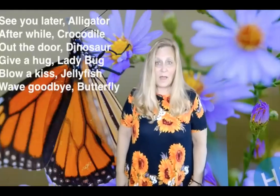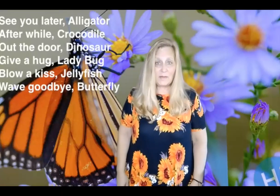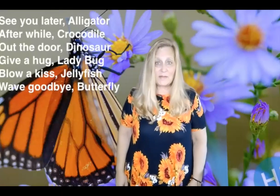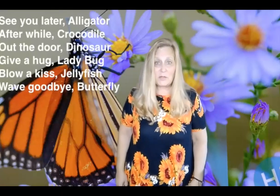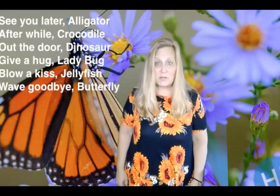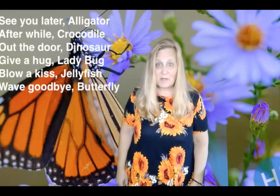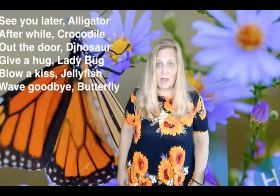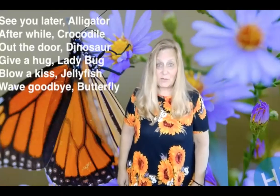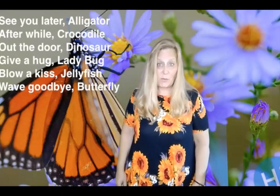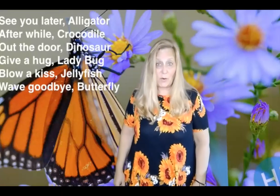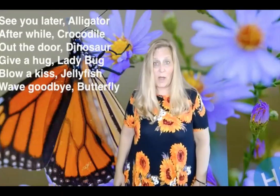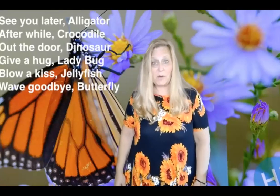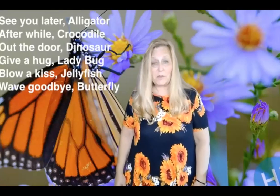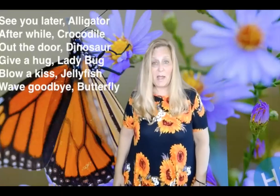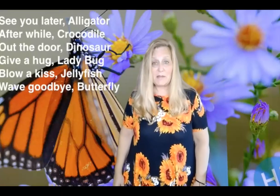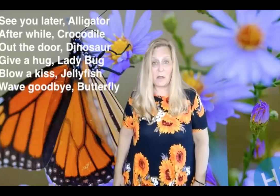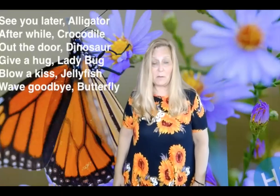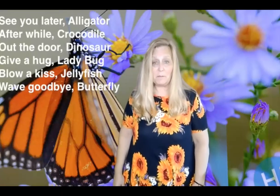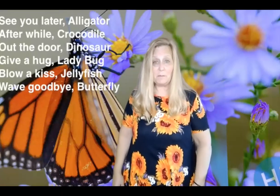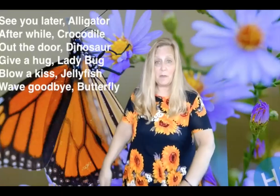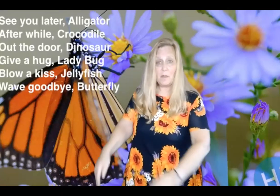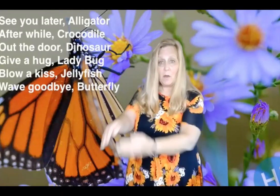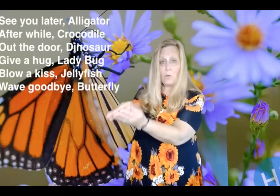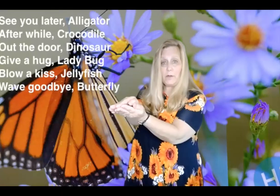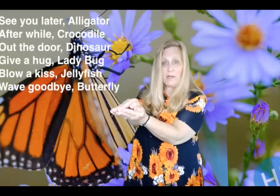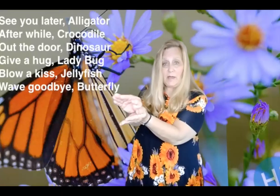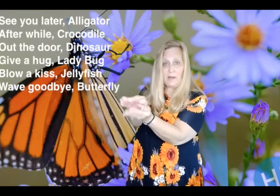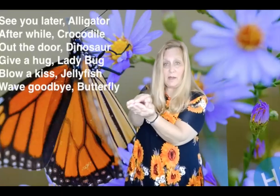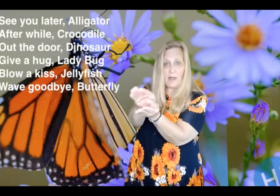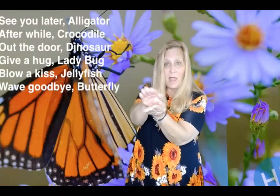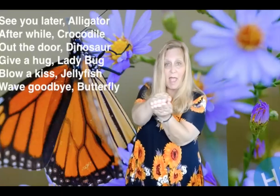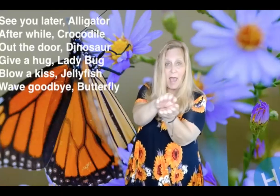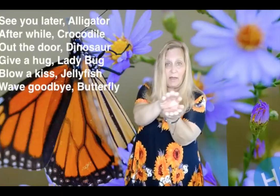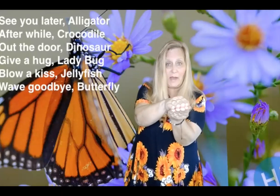Let's learn some signs for our goodbye song. We're going to need alligator.